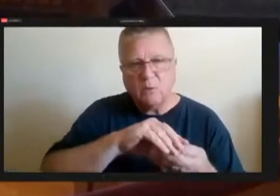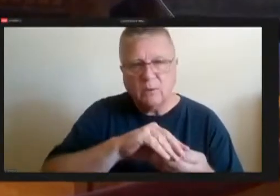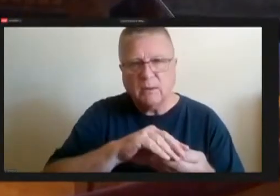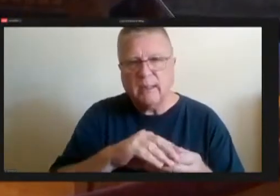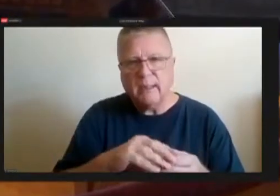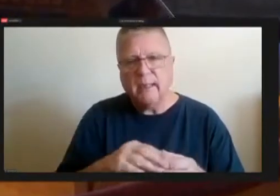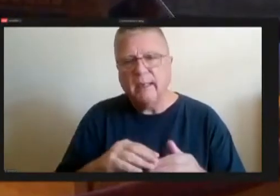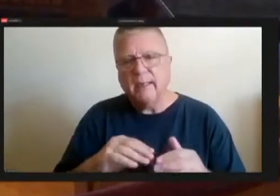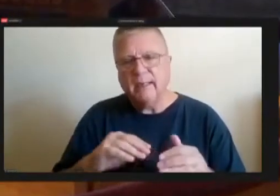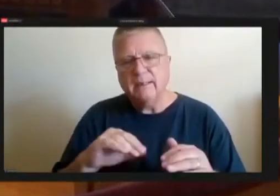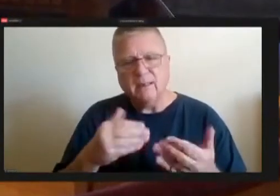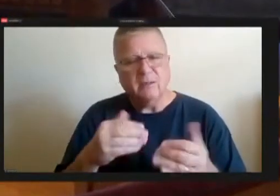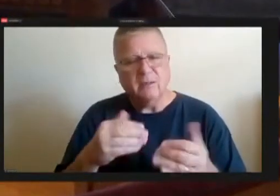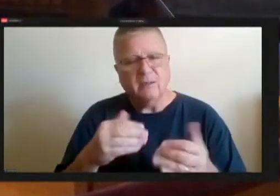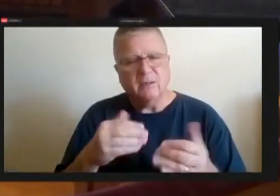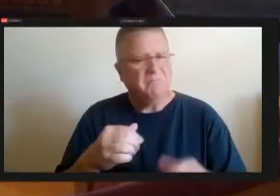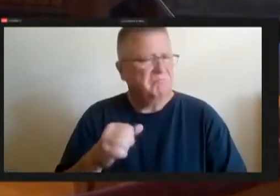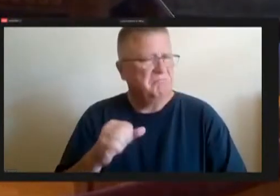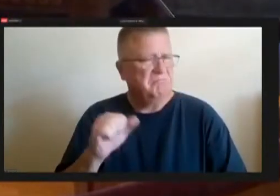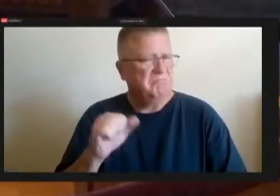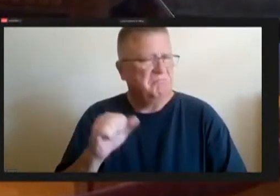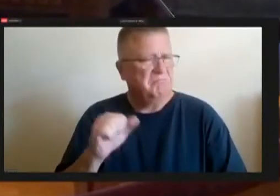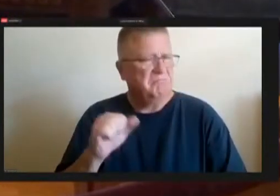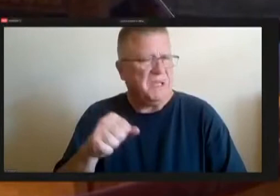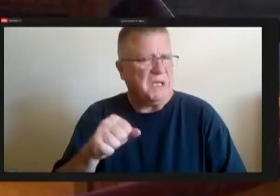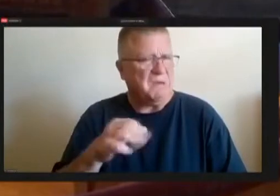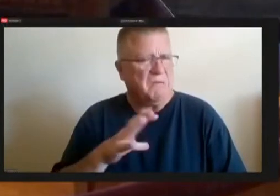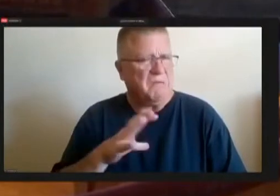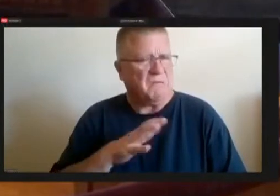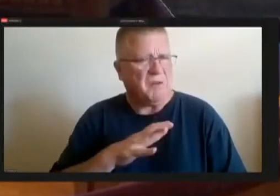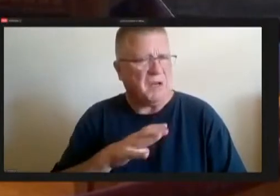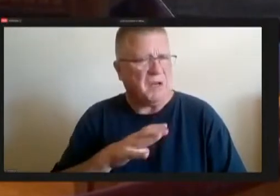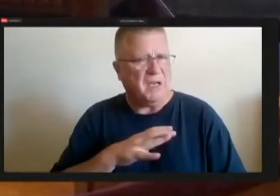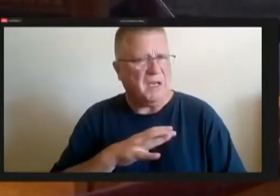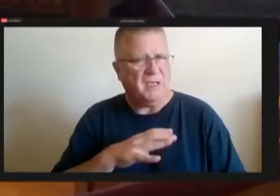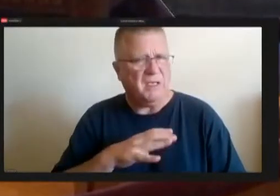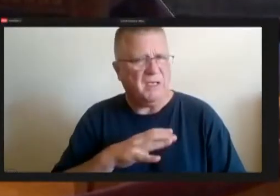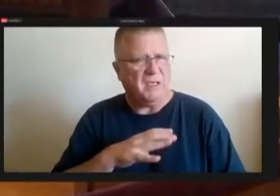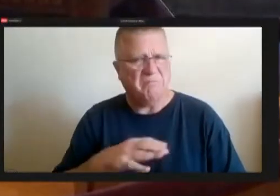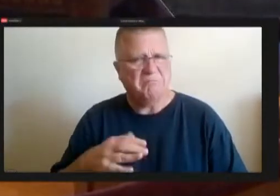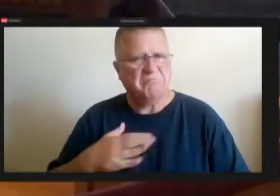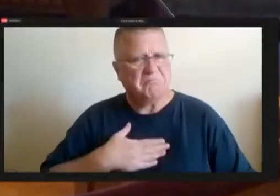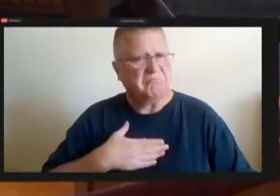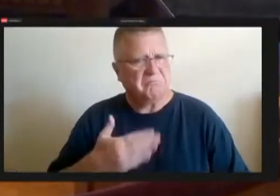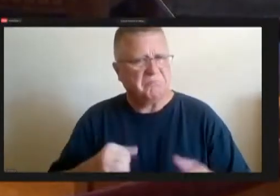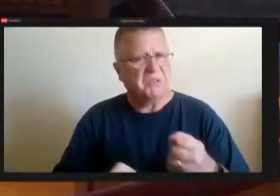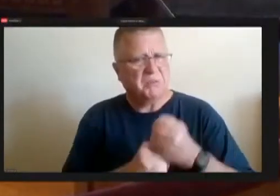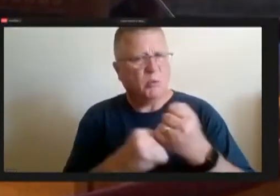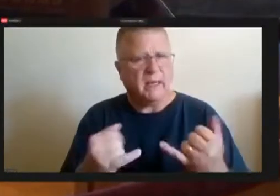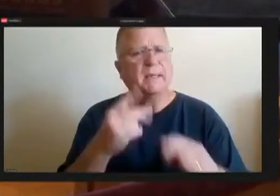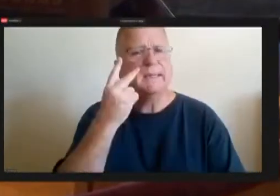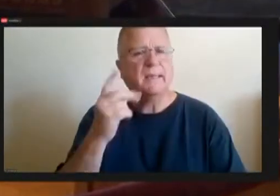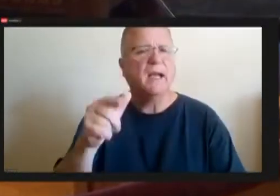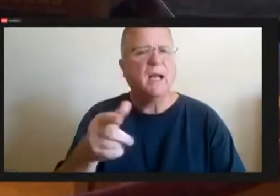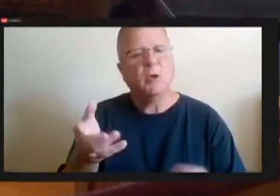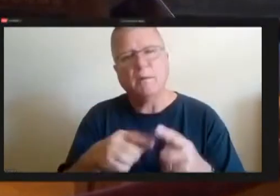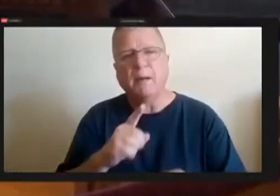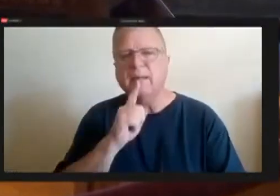willing to support it today but then if we can continue to talk about what the actual job descriptions are that would be. I appreciate that.